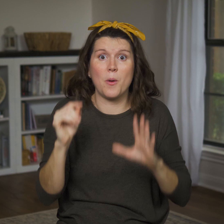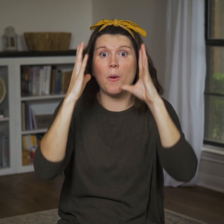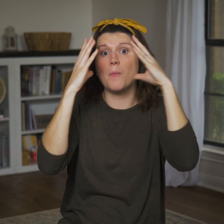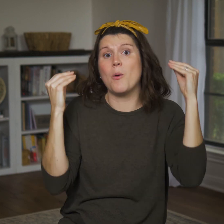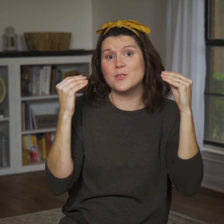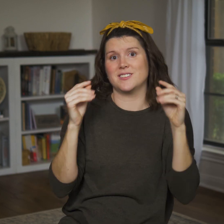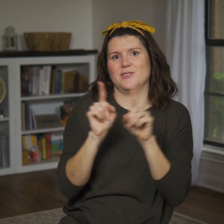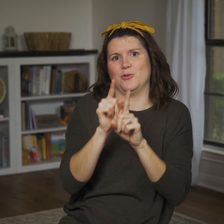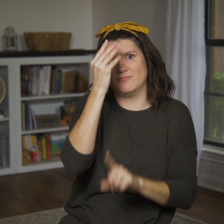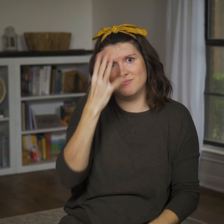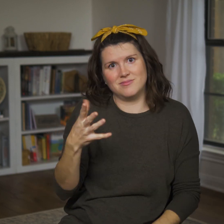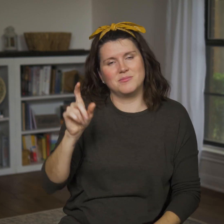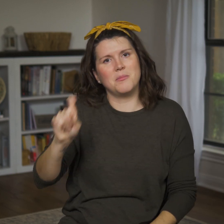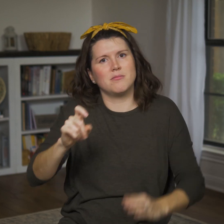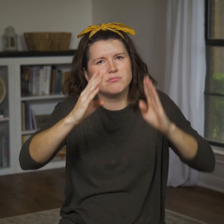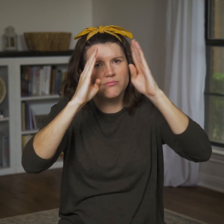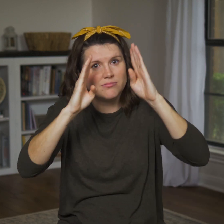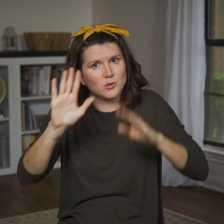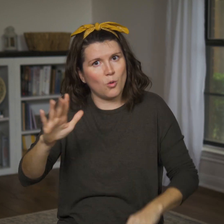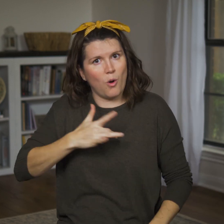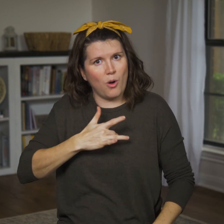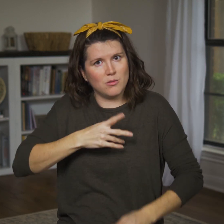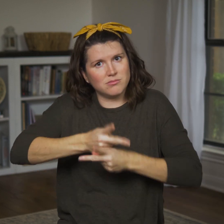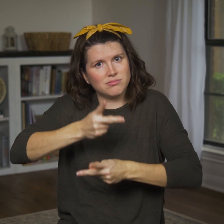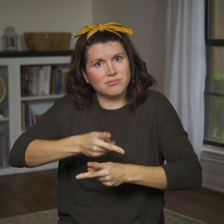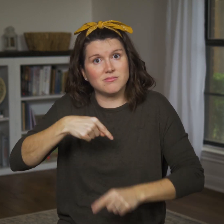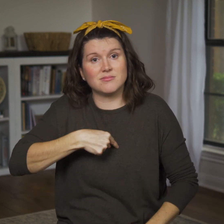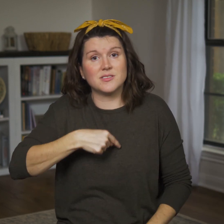Moses also tells them to pay attention to their hearts,